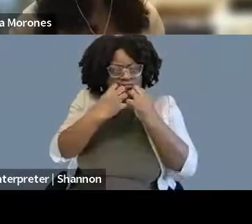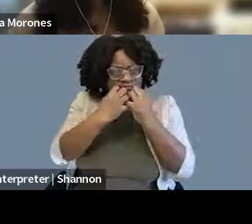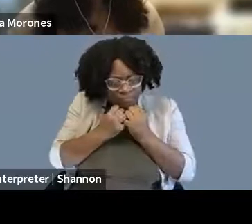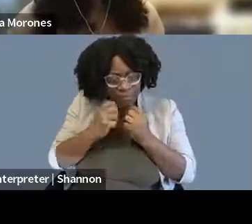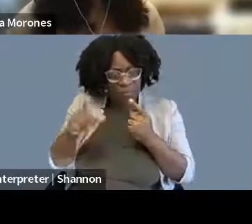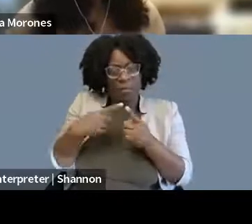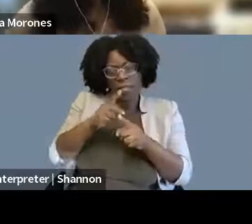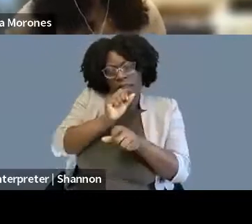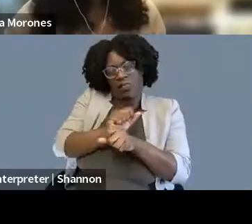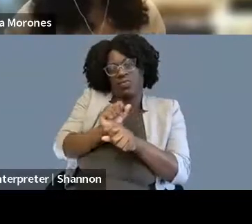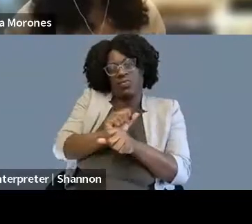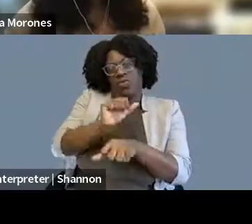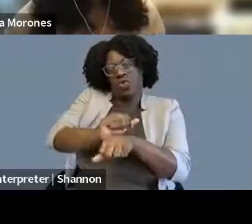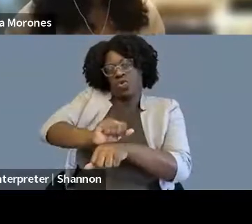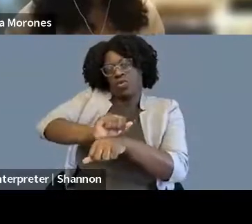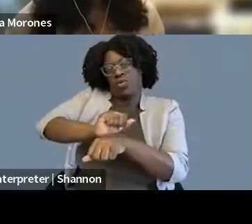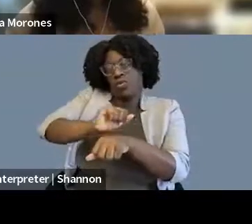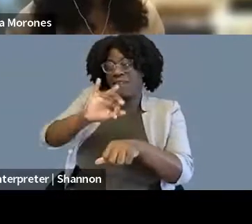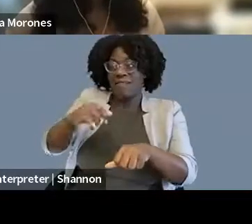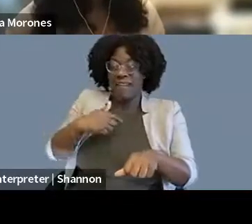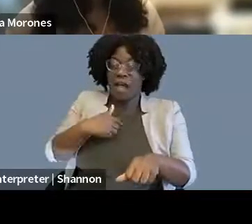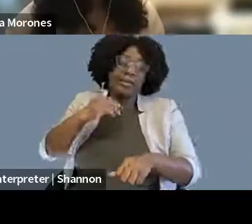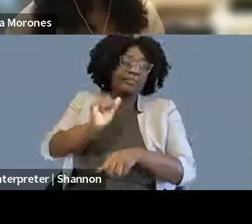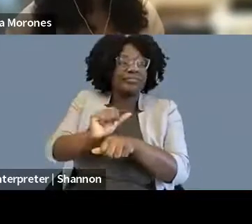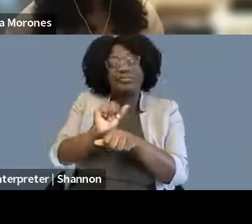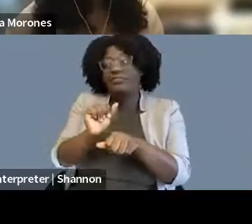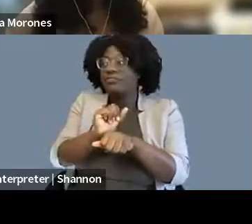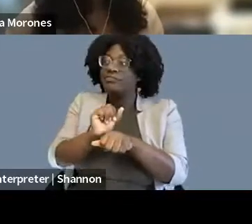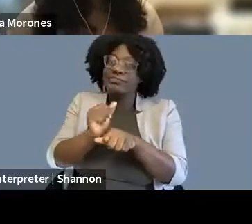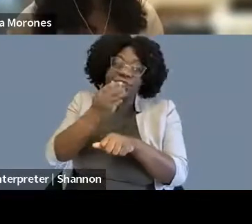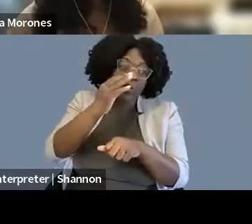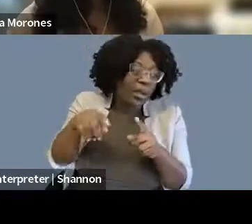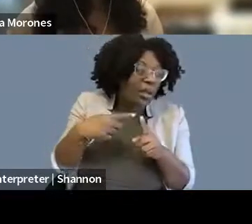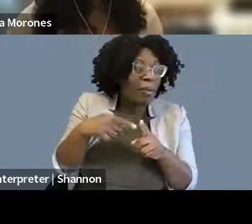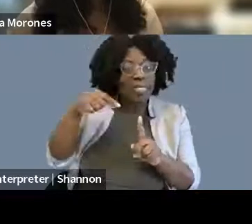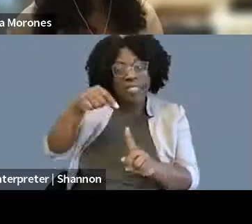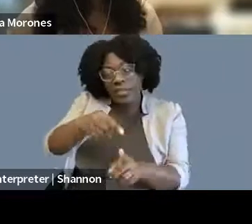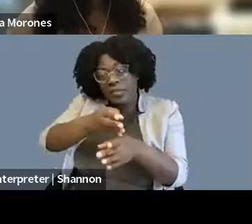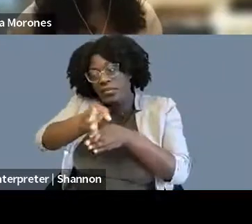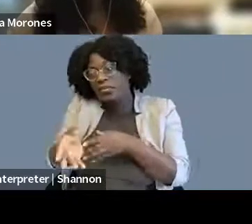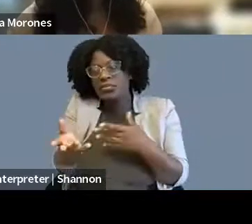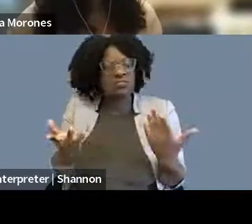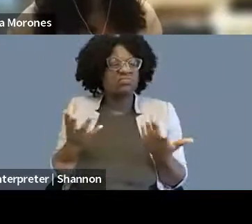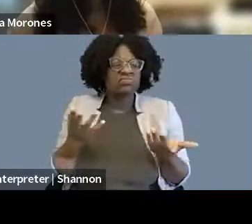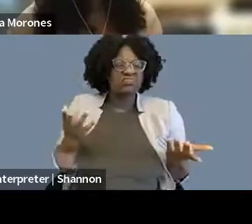especially as Nora said, to do that, get that experience in law school and be able to kind of, you know, chart my course going forward after that.